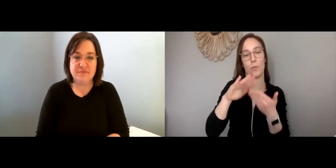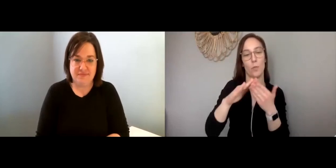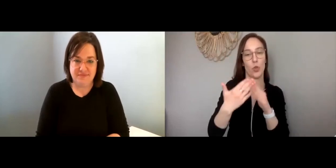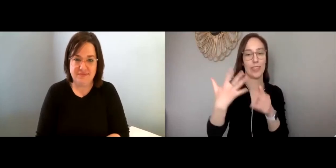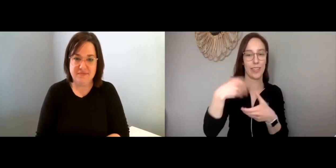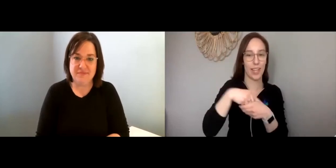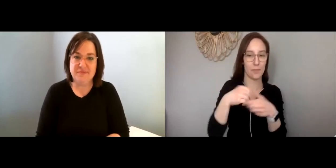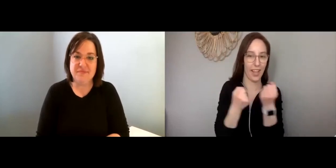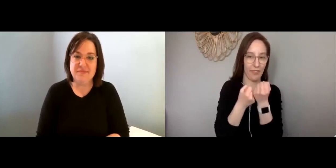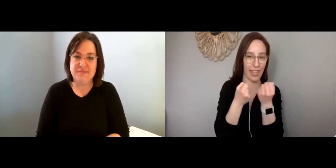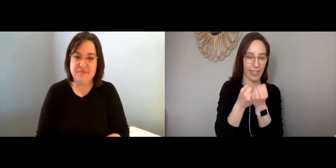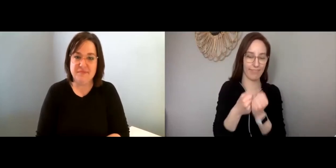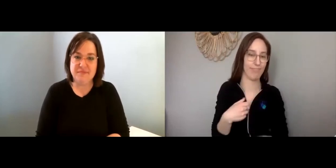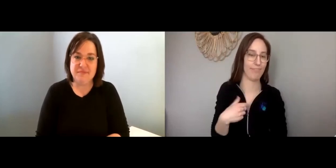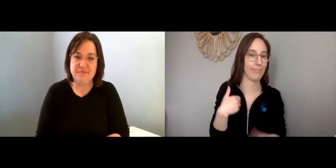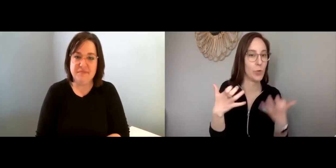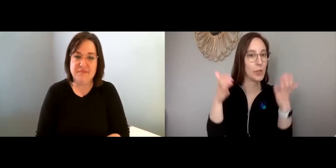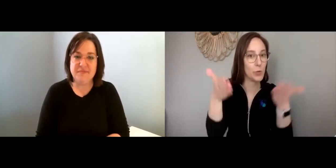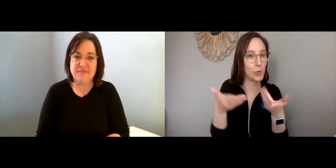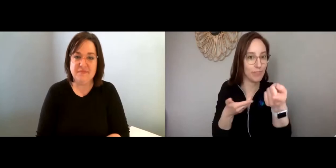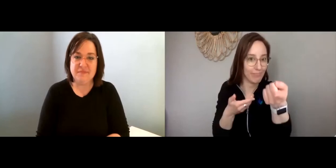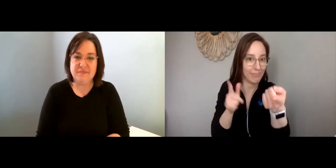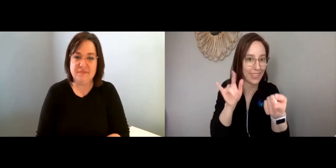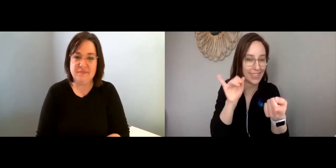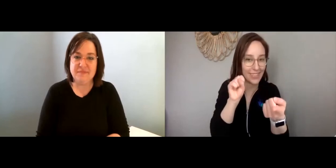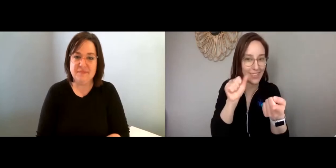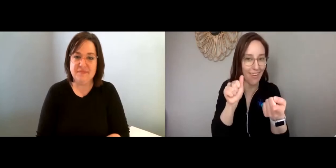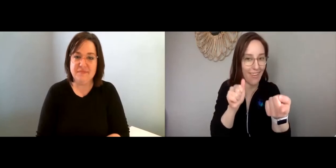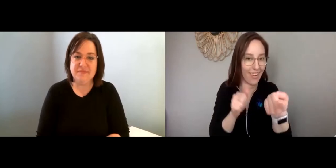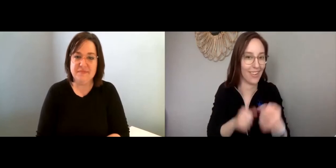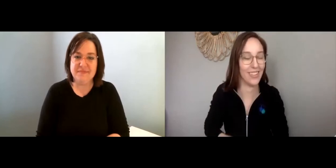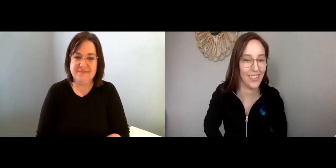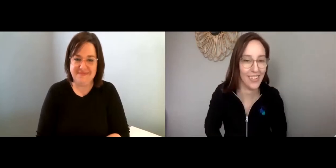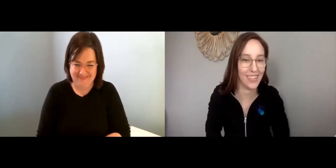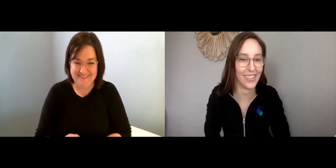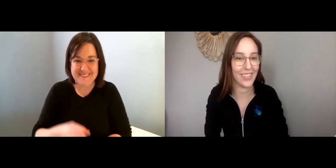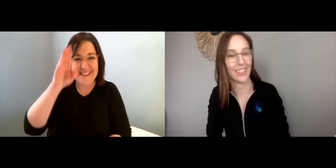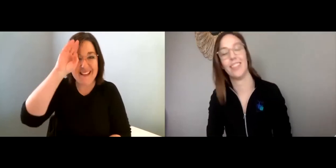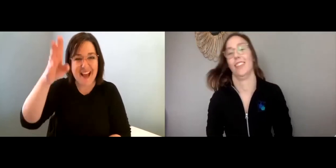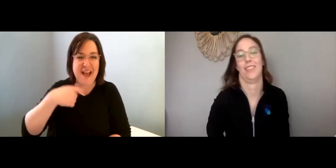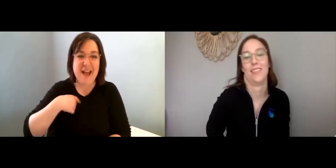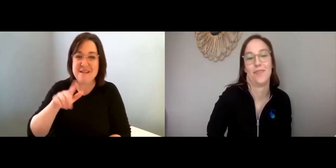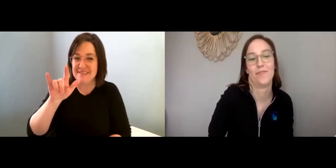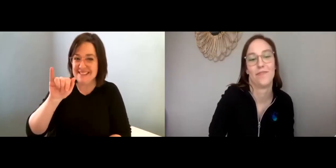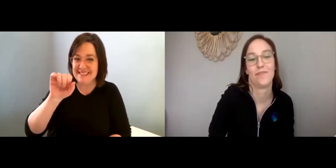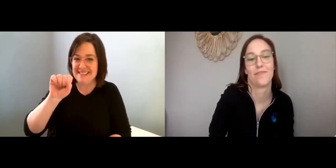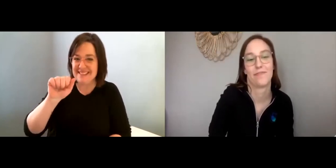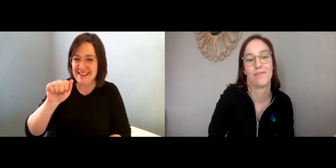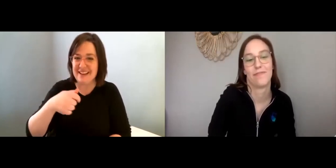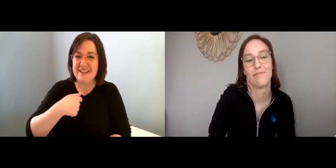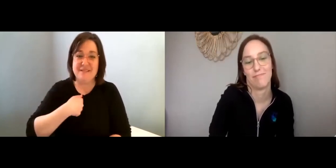I’m the community engagement advocate. Would you like to introduce yourself? Lisa: Sure.